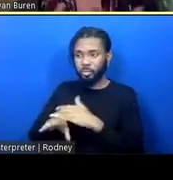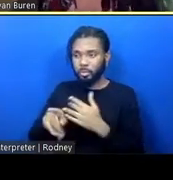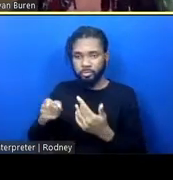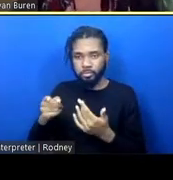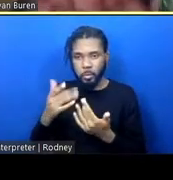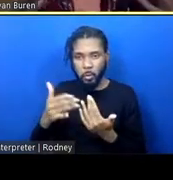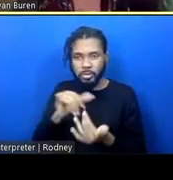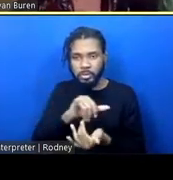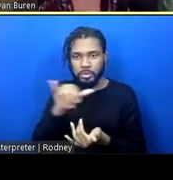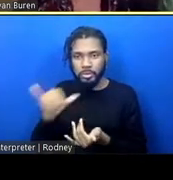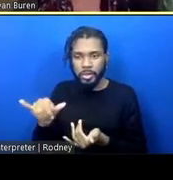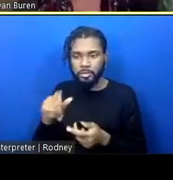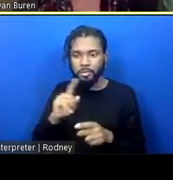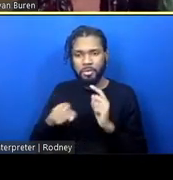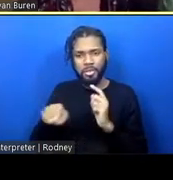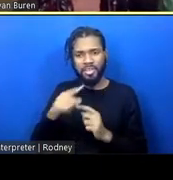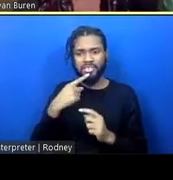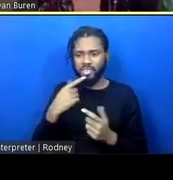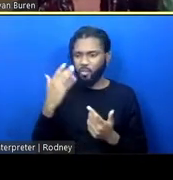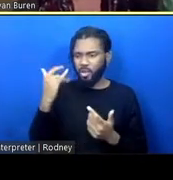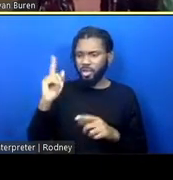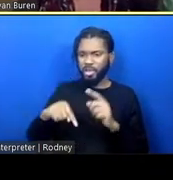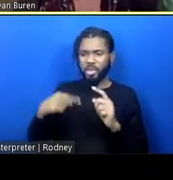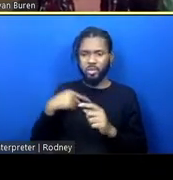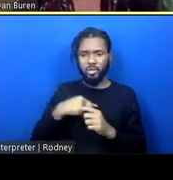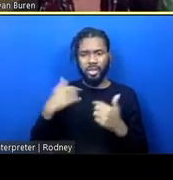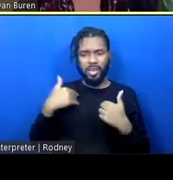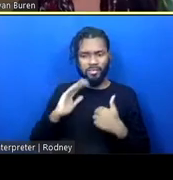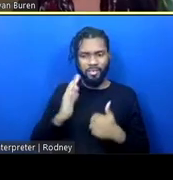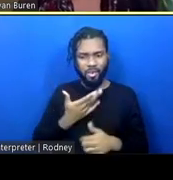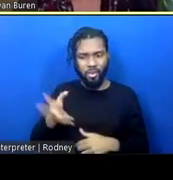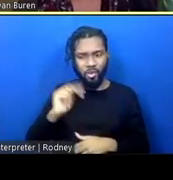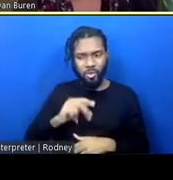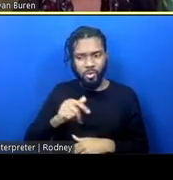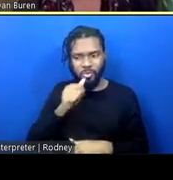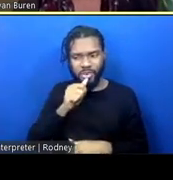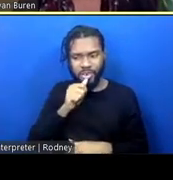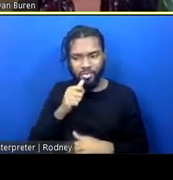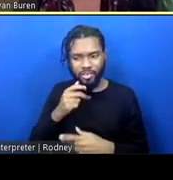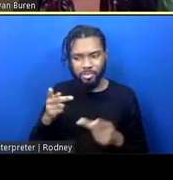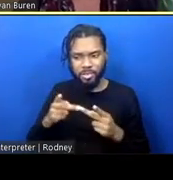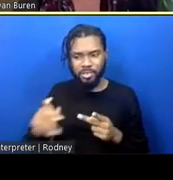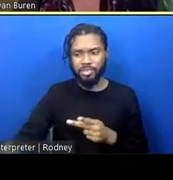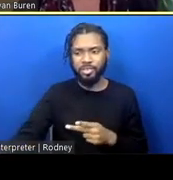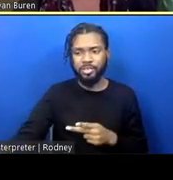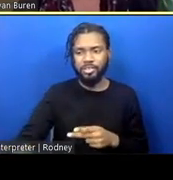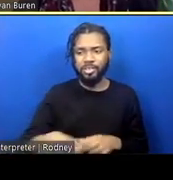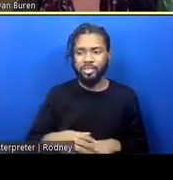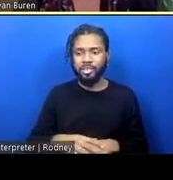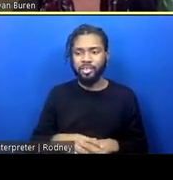And what they said, "Well, why can't we just have our own private spaces, have some dignity and privacy within this context."